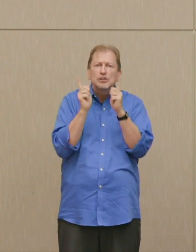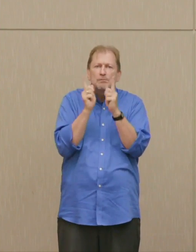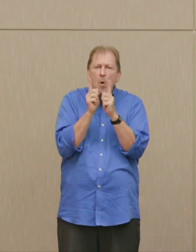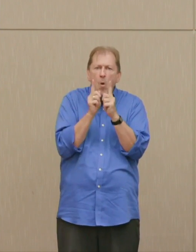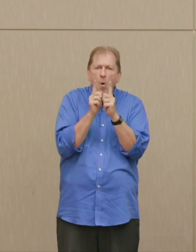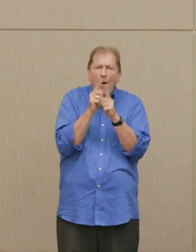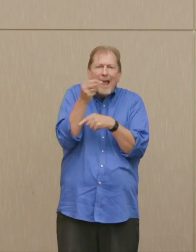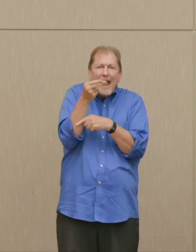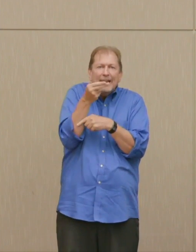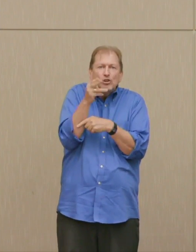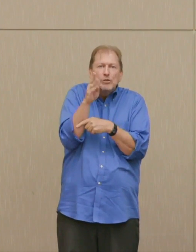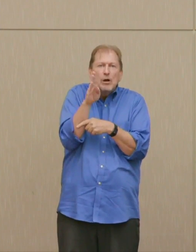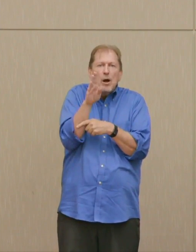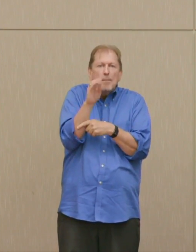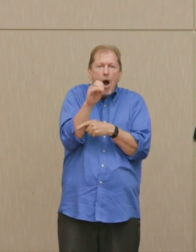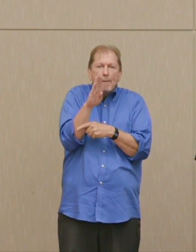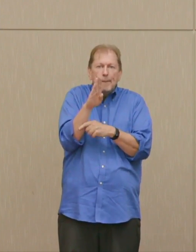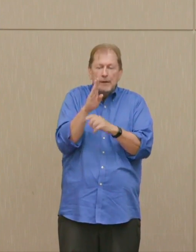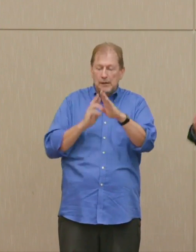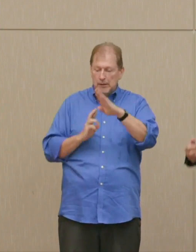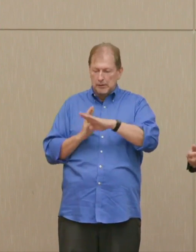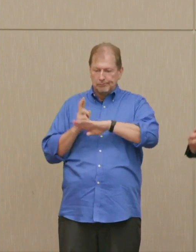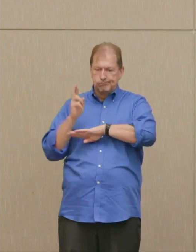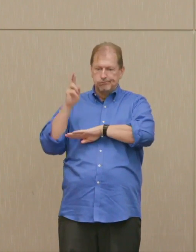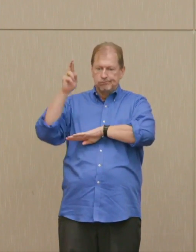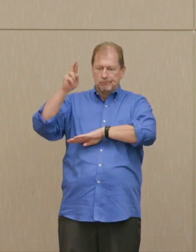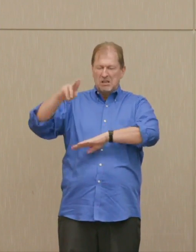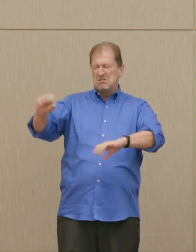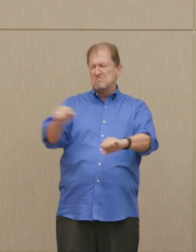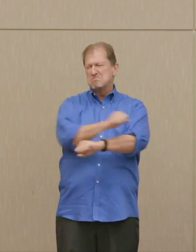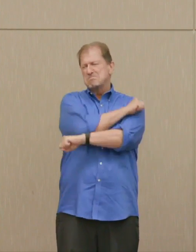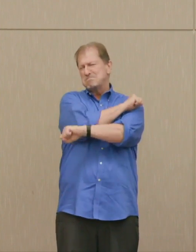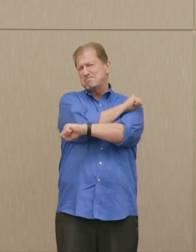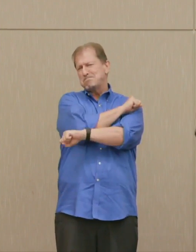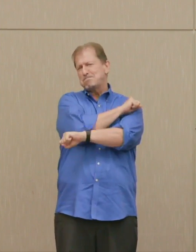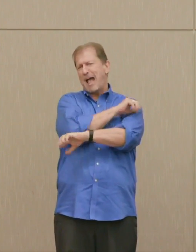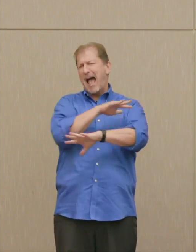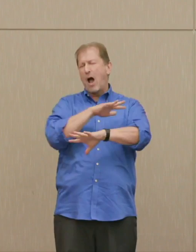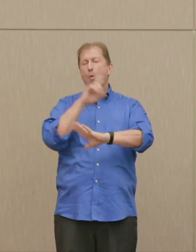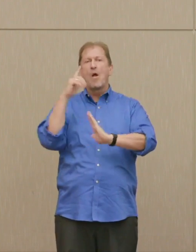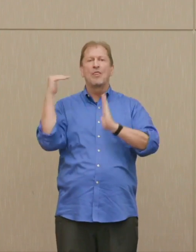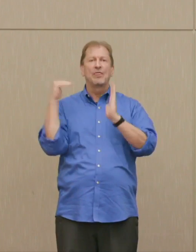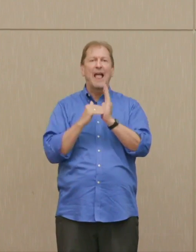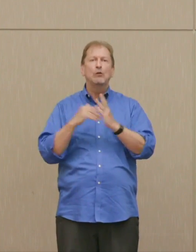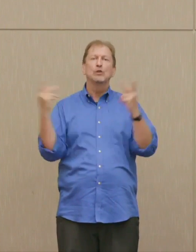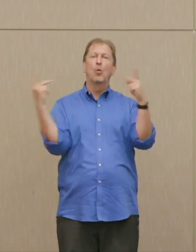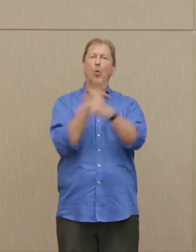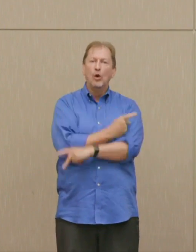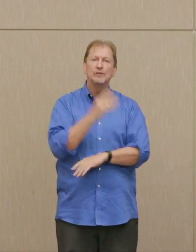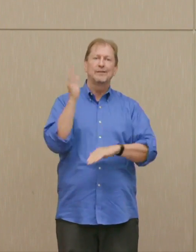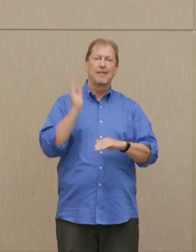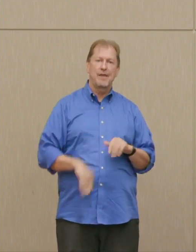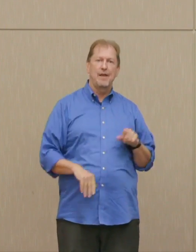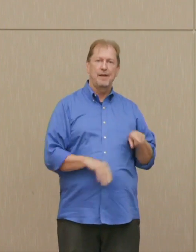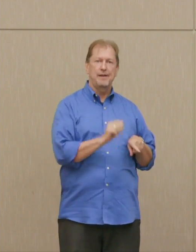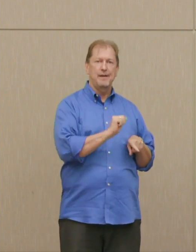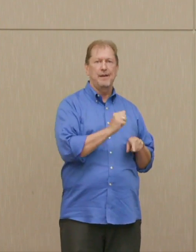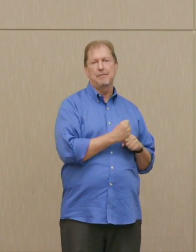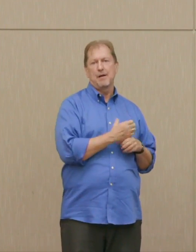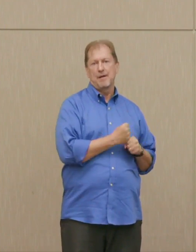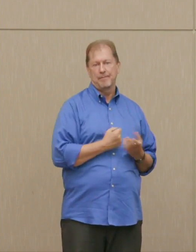It's more usable, more easier to get a war started with this very small.